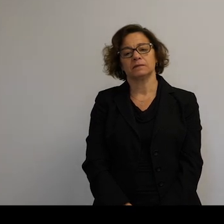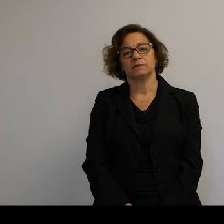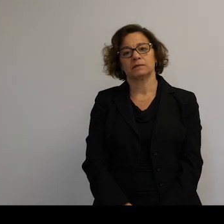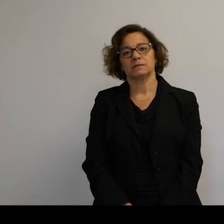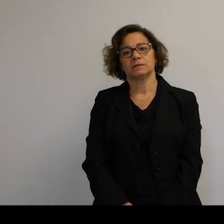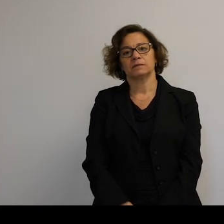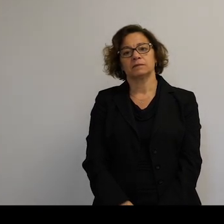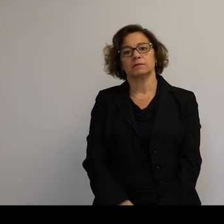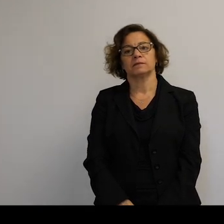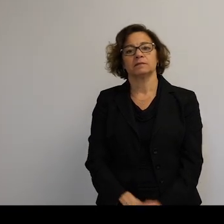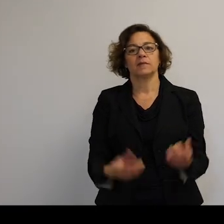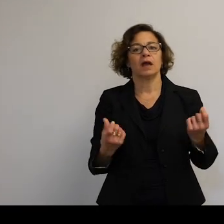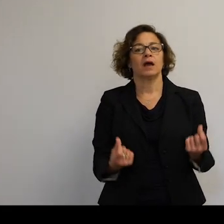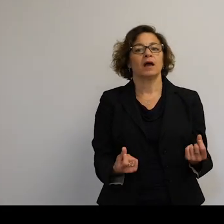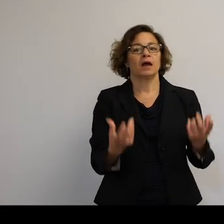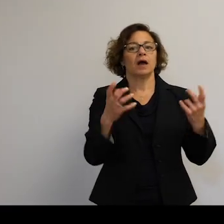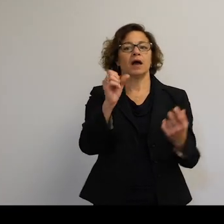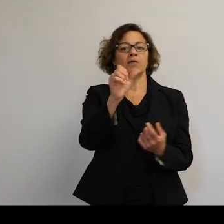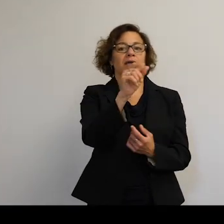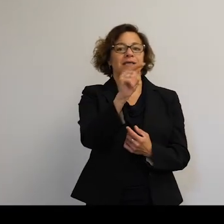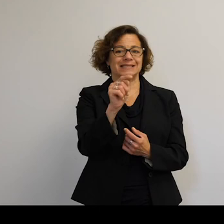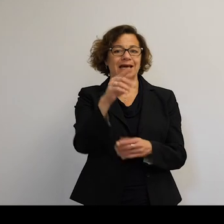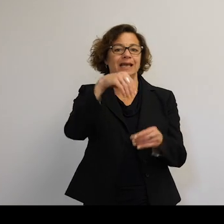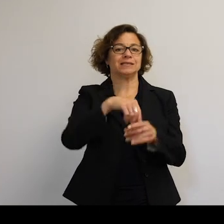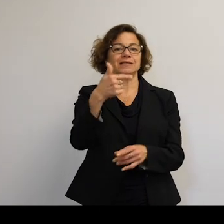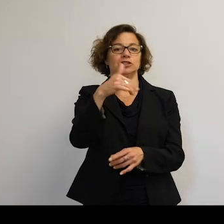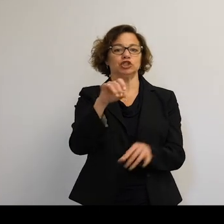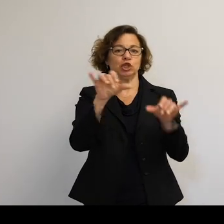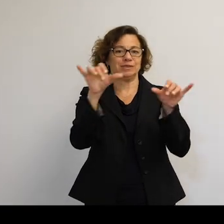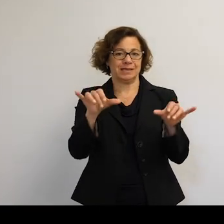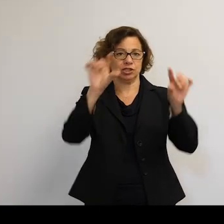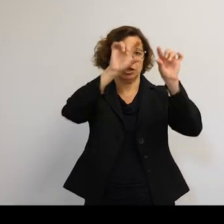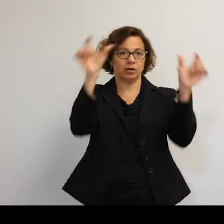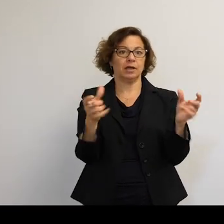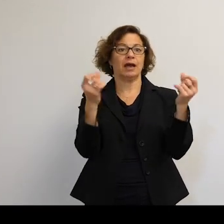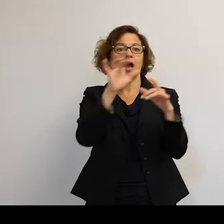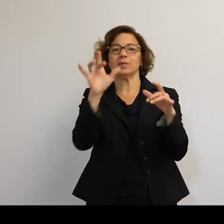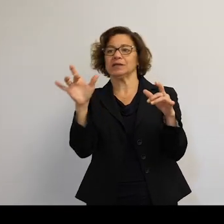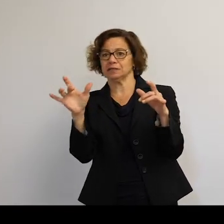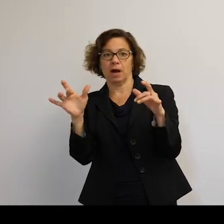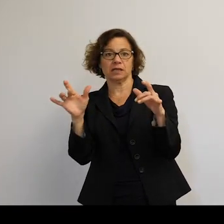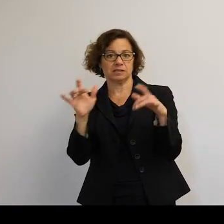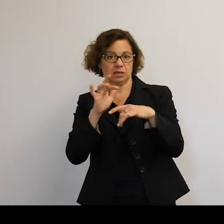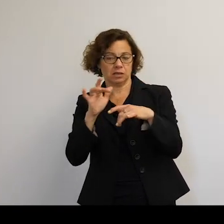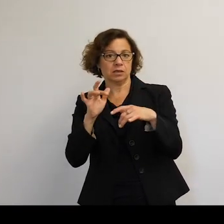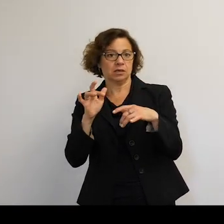Do you how many satellites are in geostationary orbit? How many slots are available? And who governs the placement?